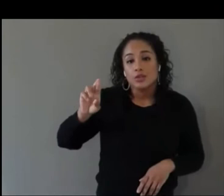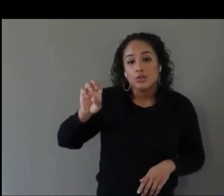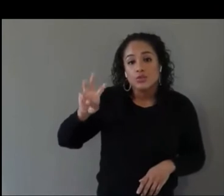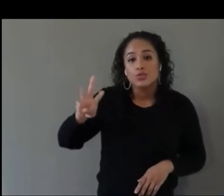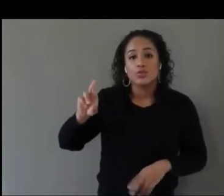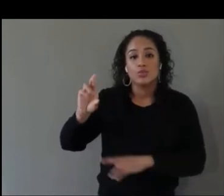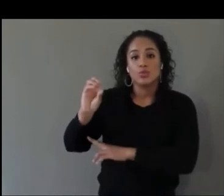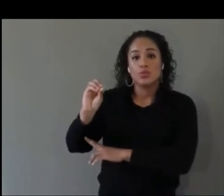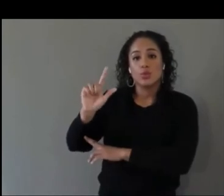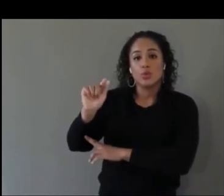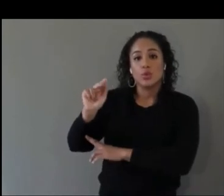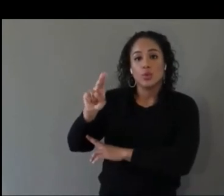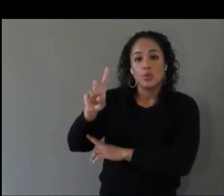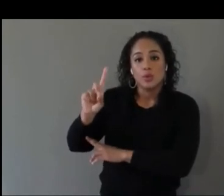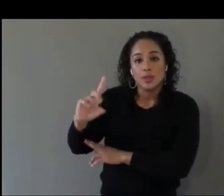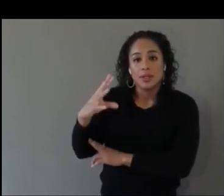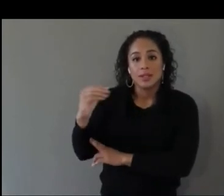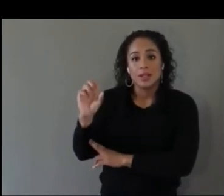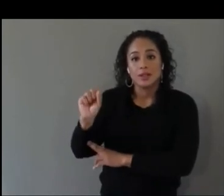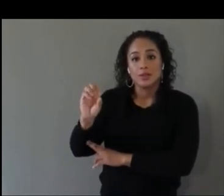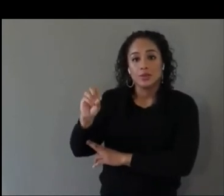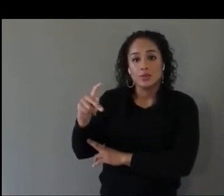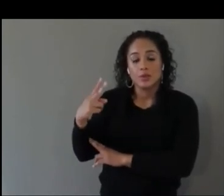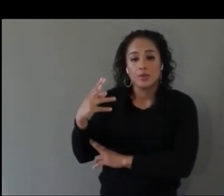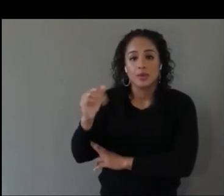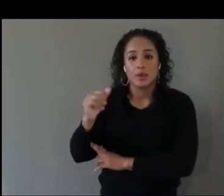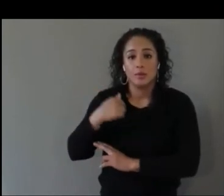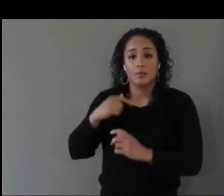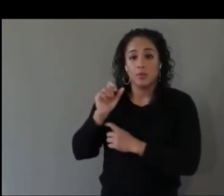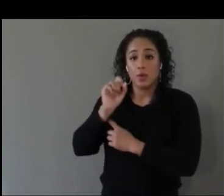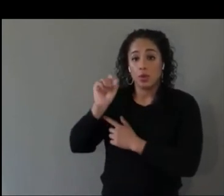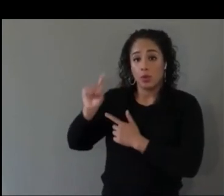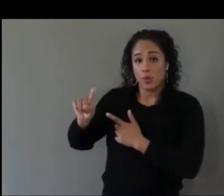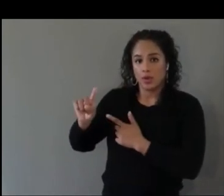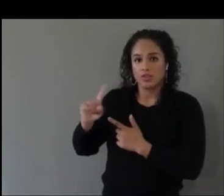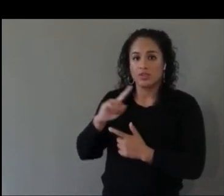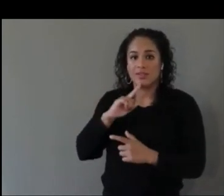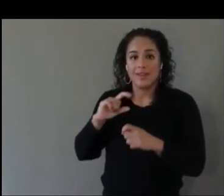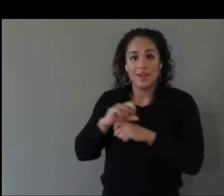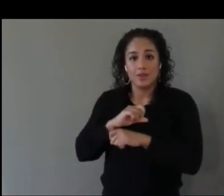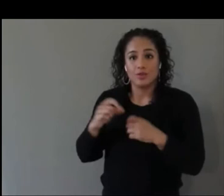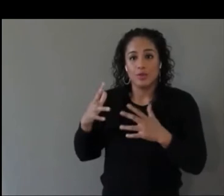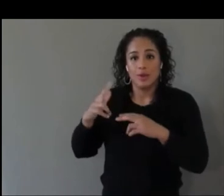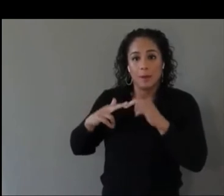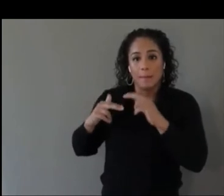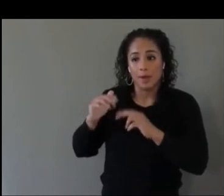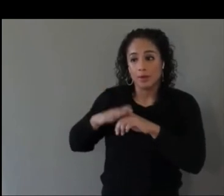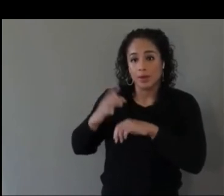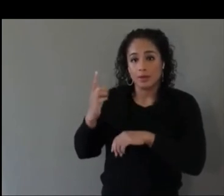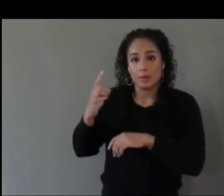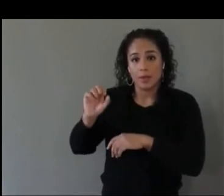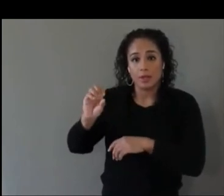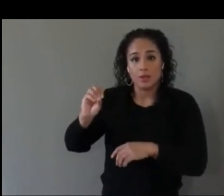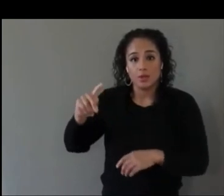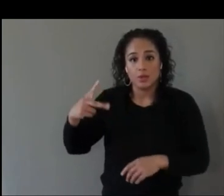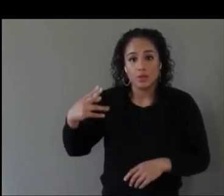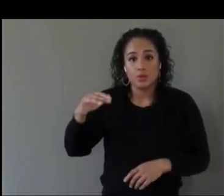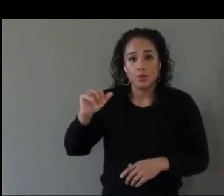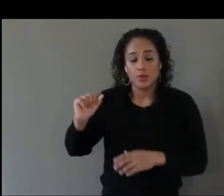Our first question actually builds on something that Sophia mentioned. Low code and no code methods for development.